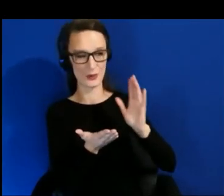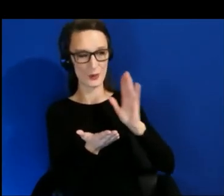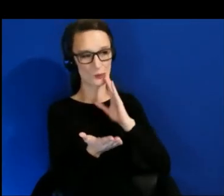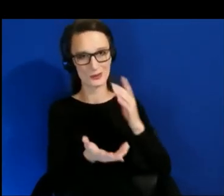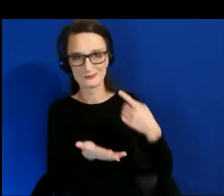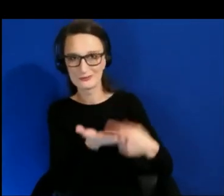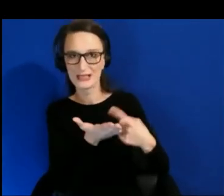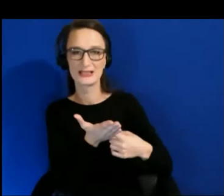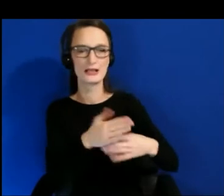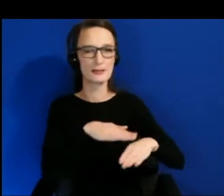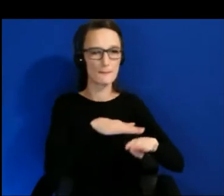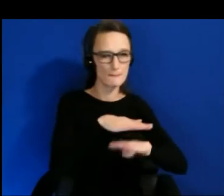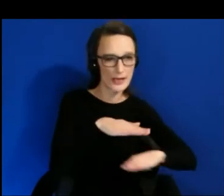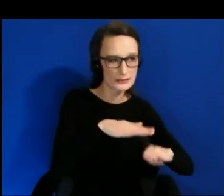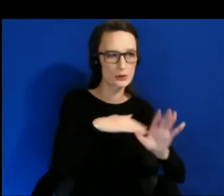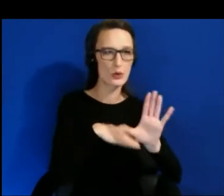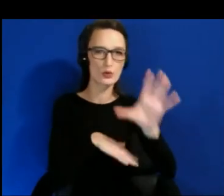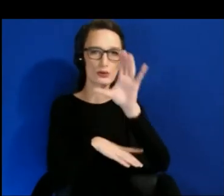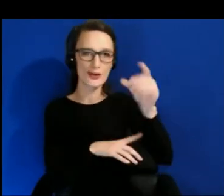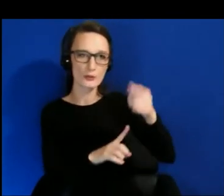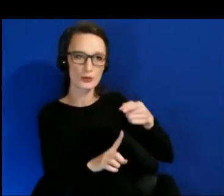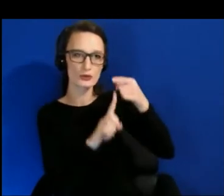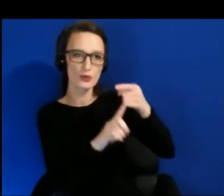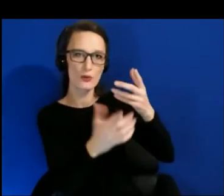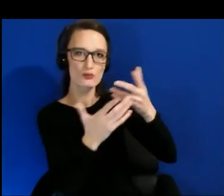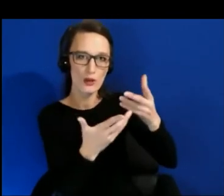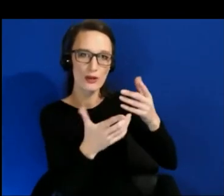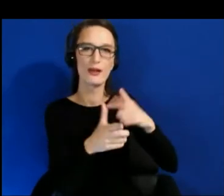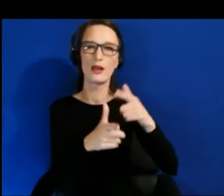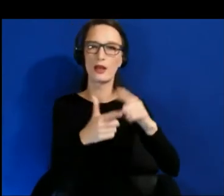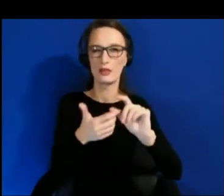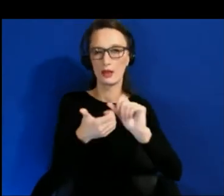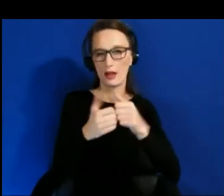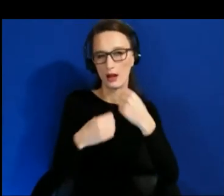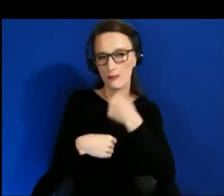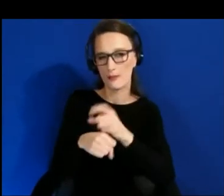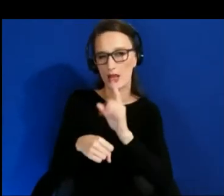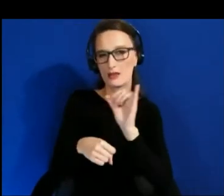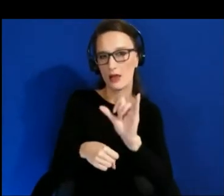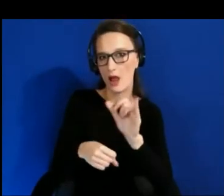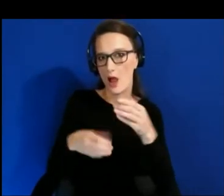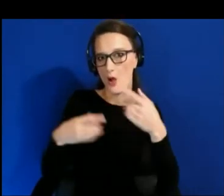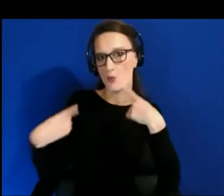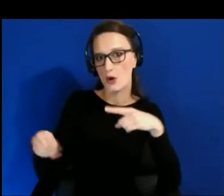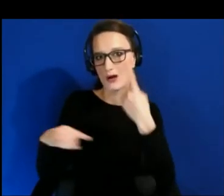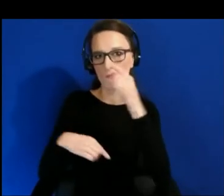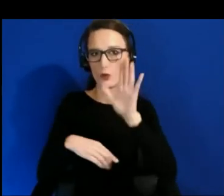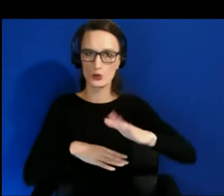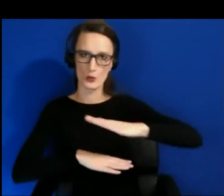and how do you actually make that work in that medium, and what kind of parallel worlds can you